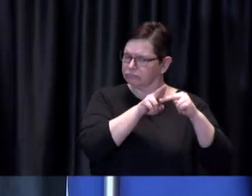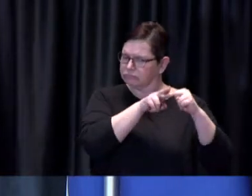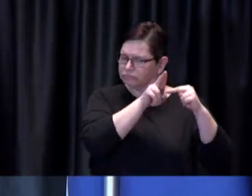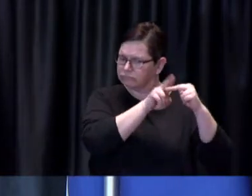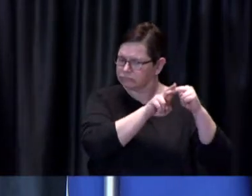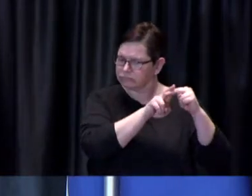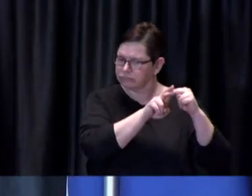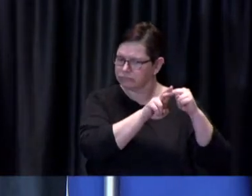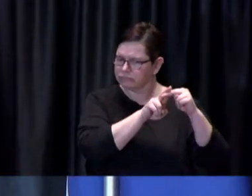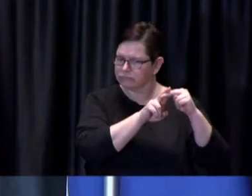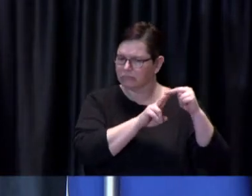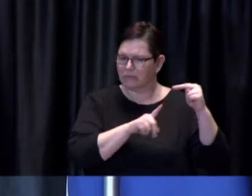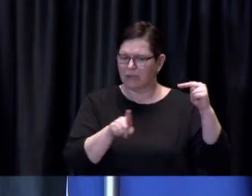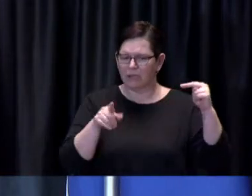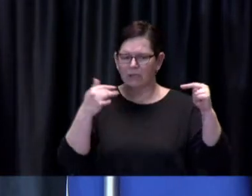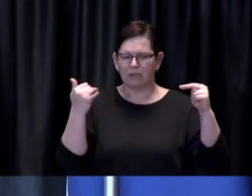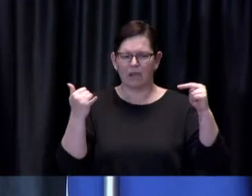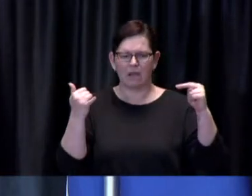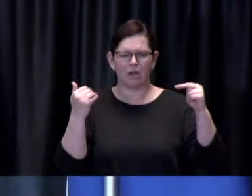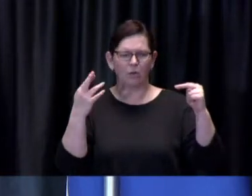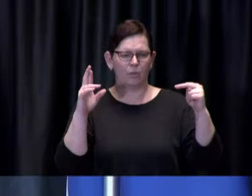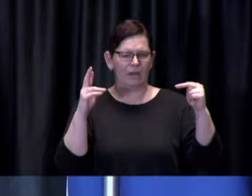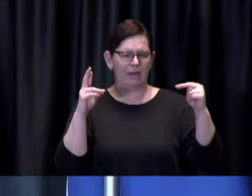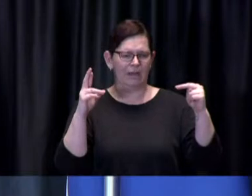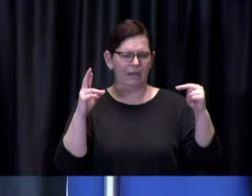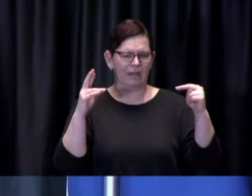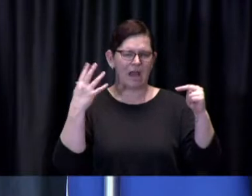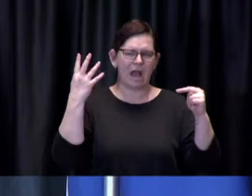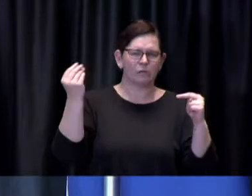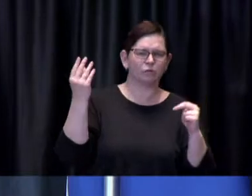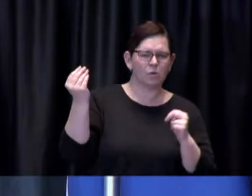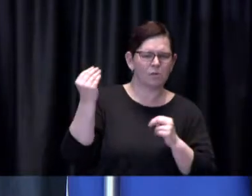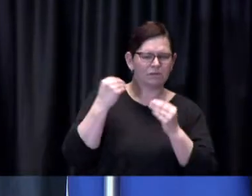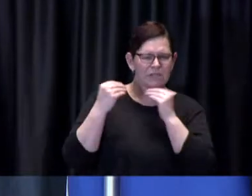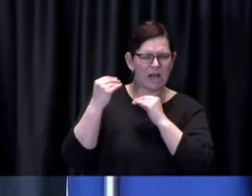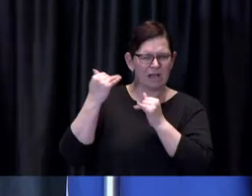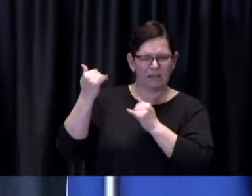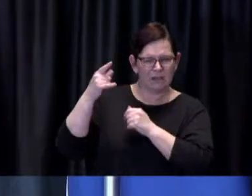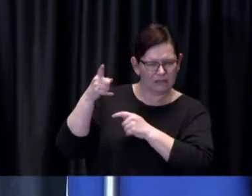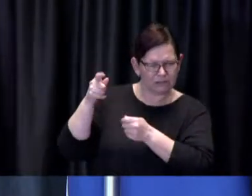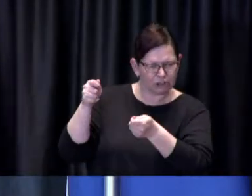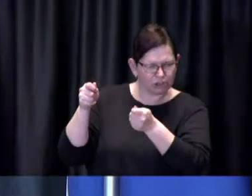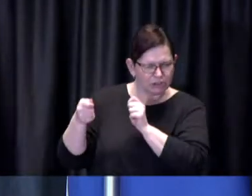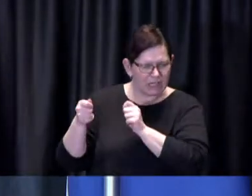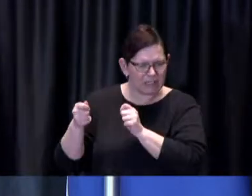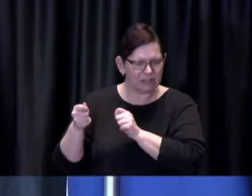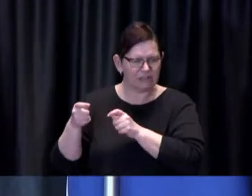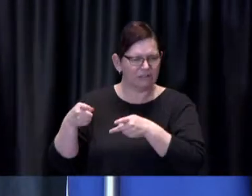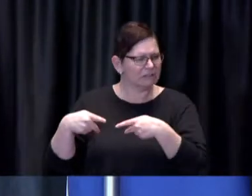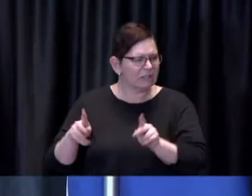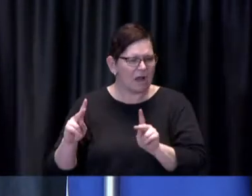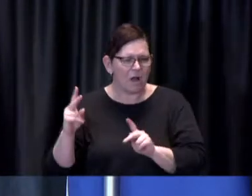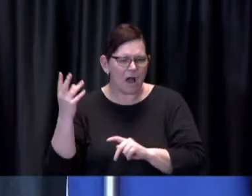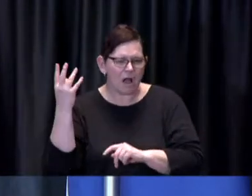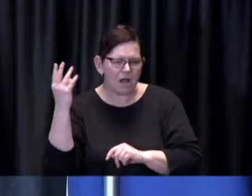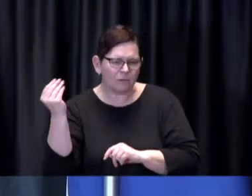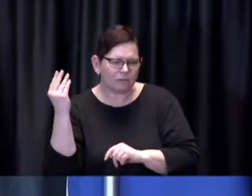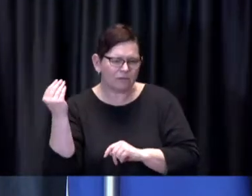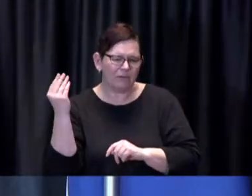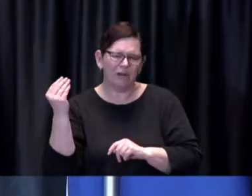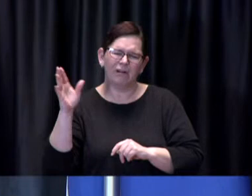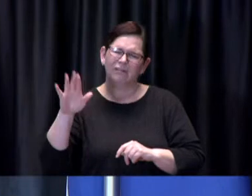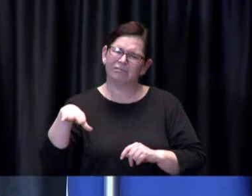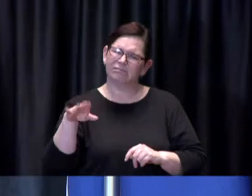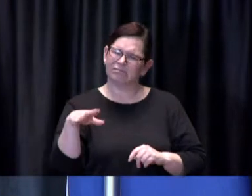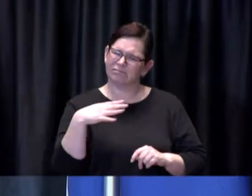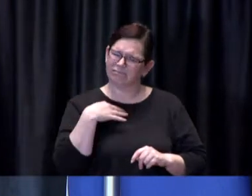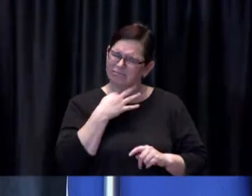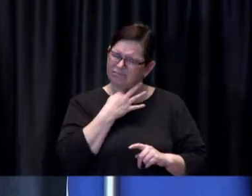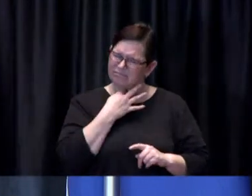uh allowing you know outdoor dining other things uh of that nature and I'm just wondering with with that in mind